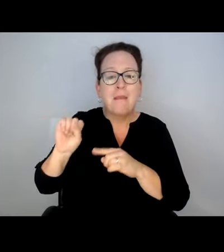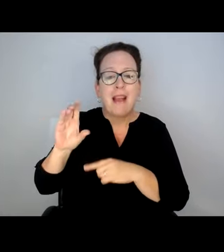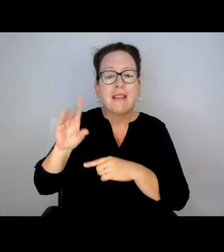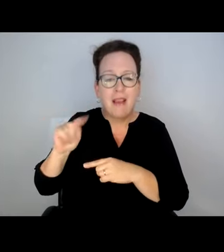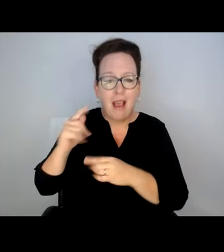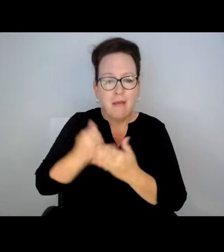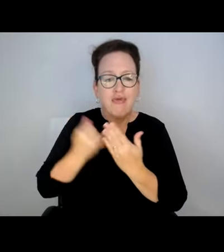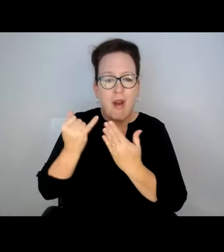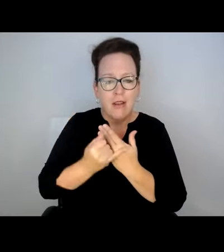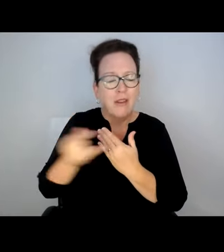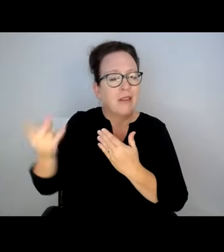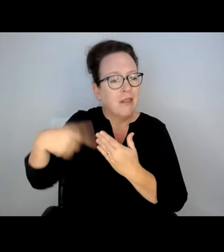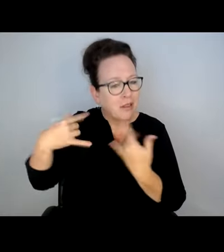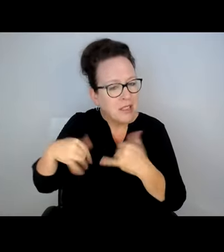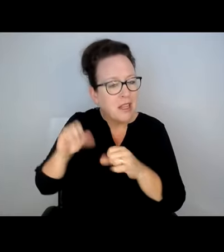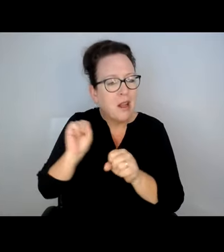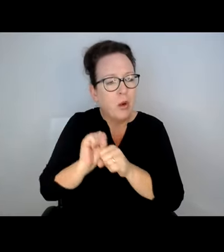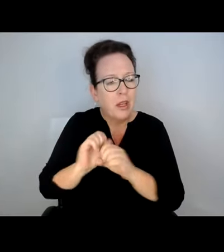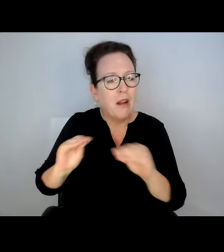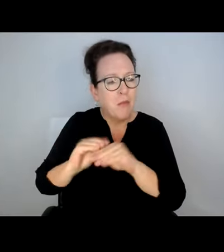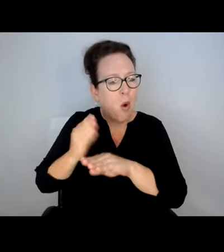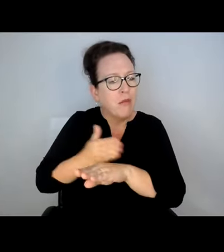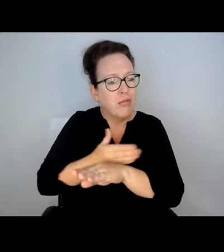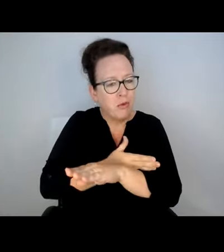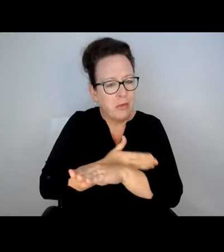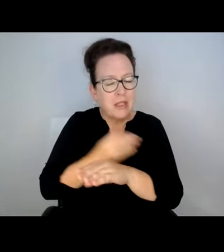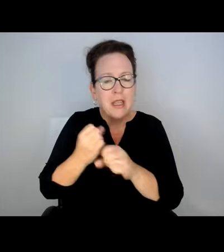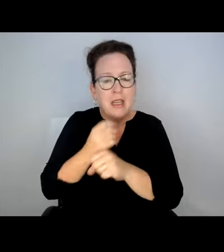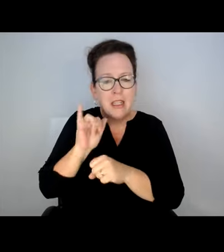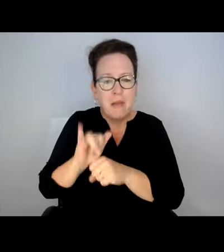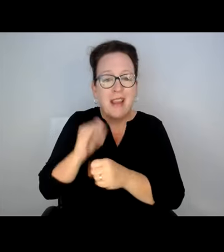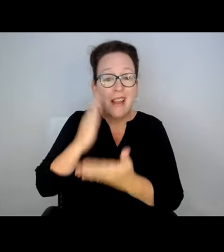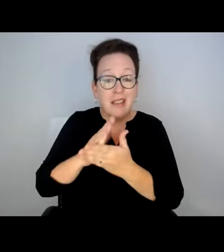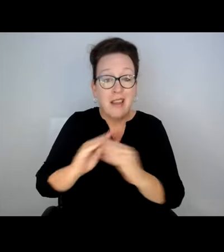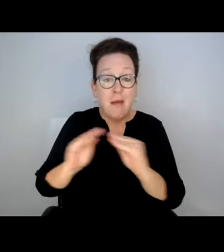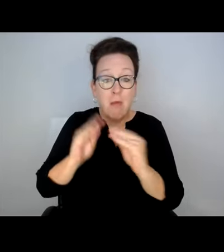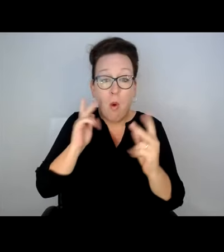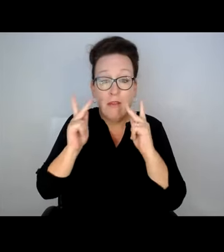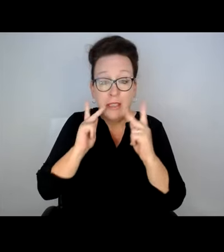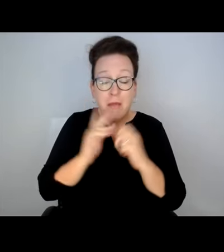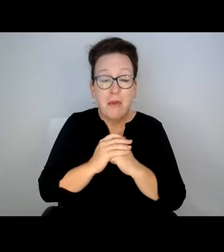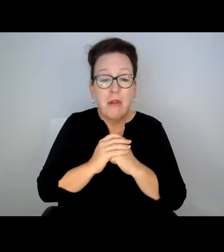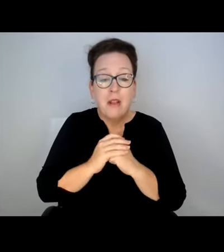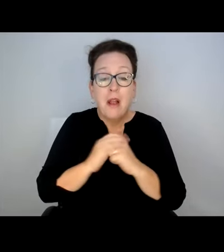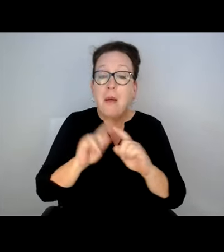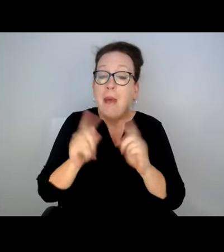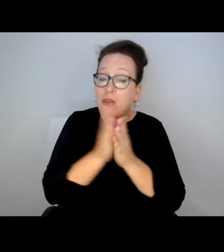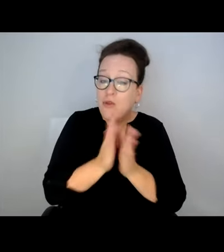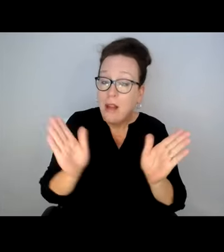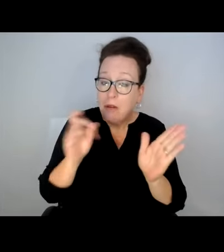THAT'S WHY IT WAS MOVED DOWN. IT IS A MASSDOT PROJECT AND THEY ARE STILL WORKING ON A NUMBER OF ROADWAY IMPROVEMENTS